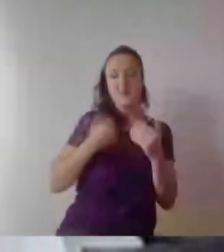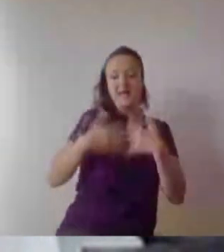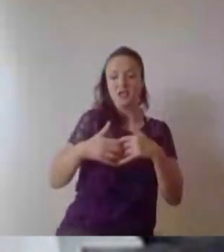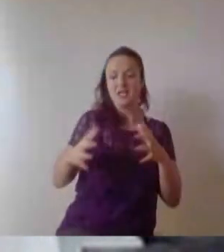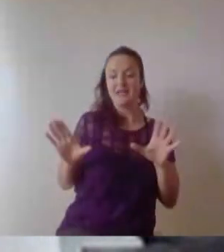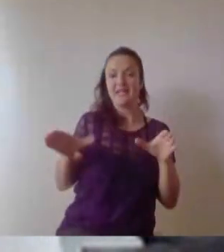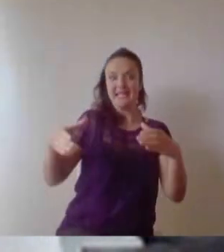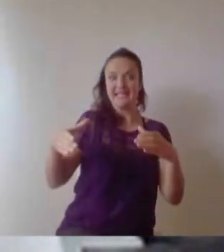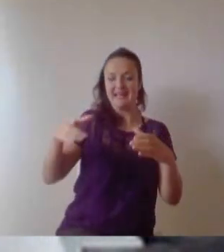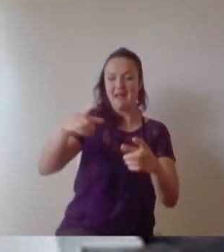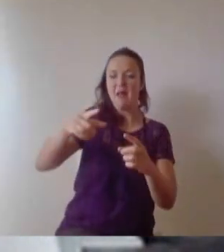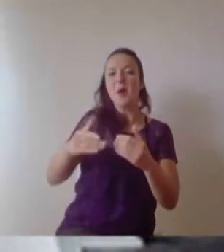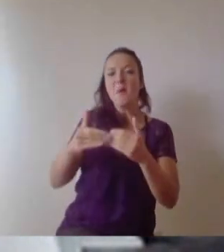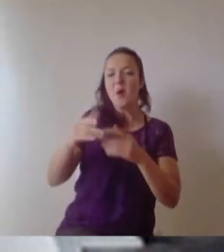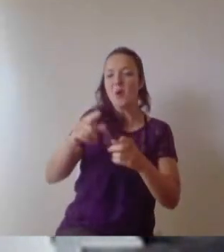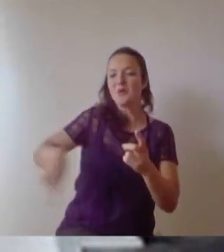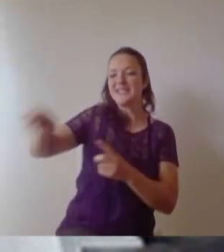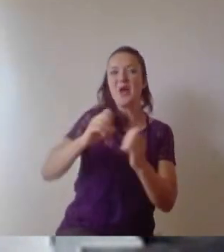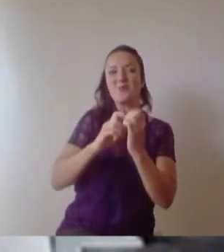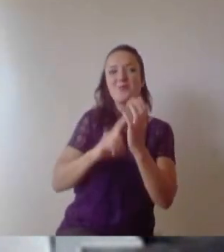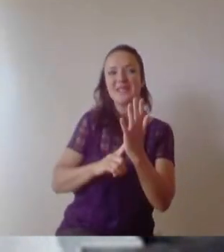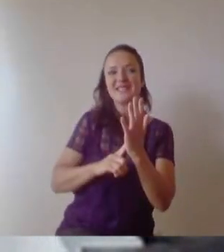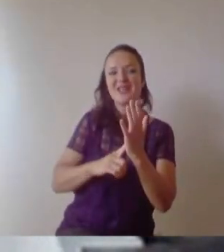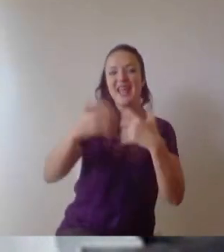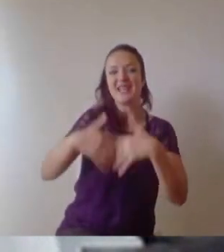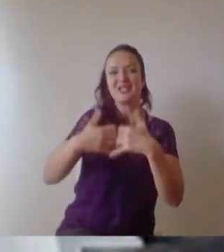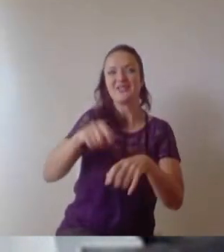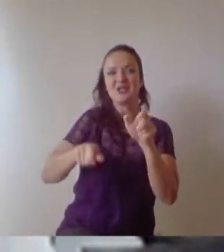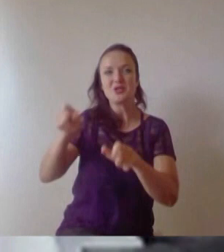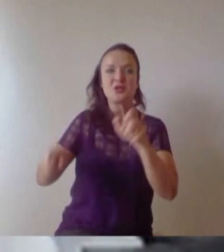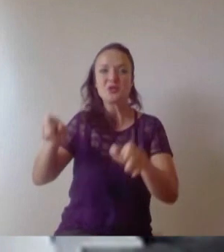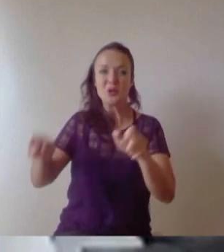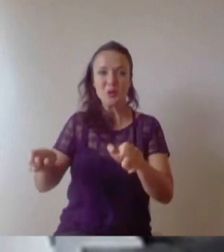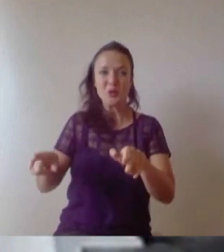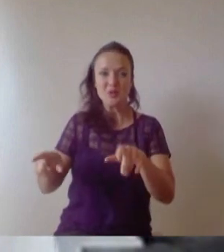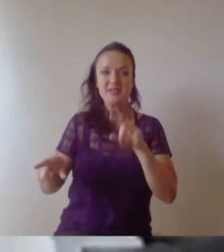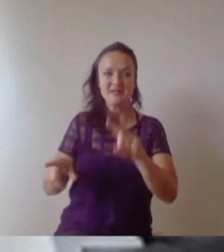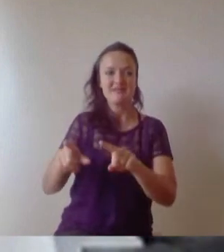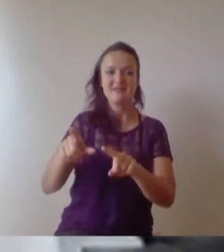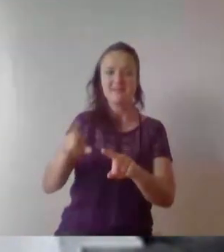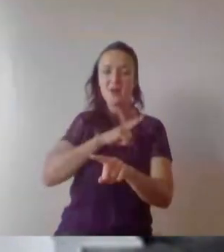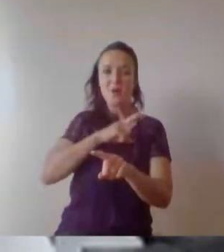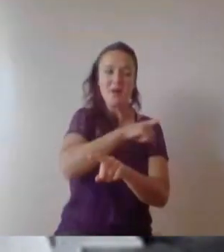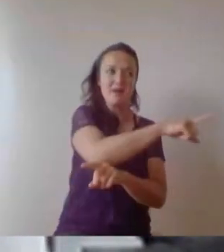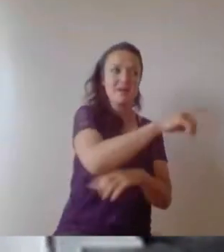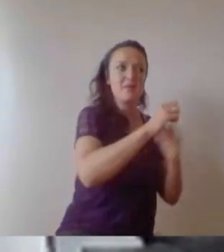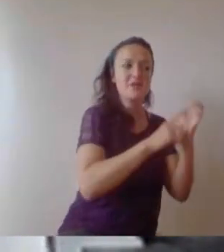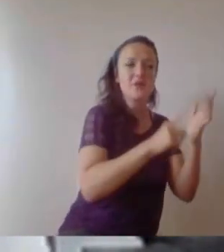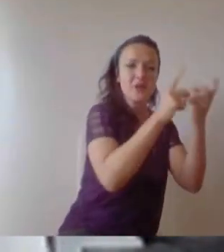Not through any avert bias, I hope, but just because Bristol engineers come out of University incredibly well-rounded and with so many